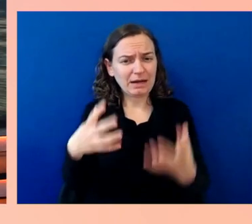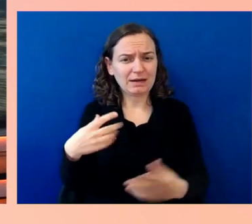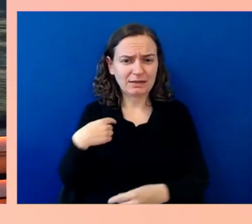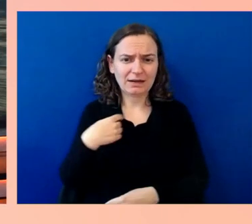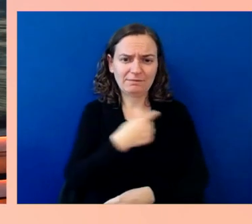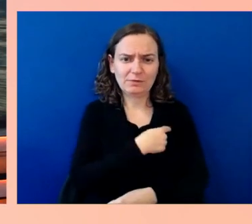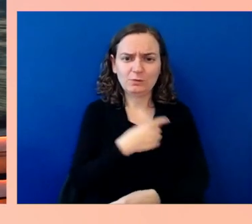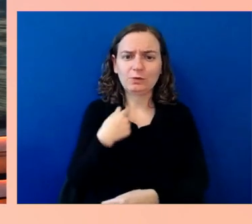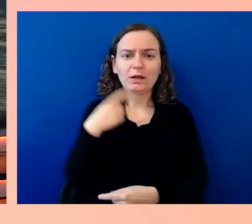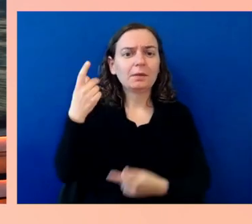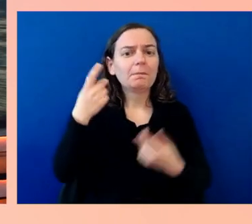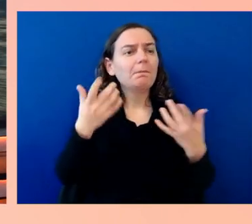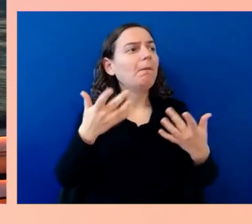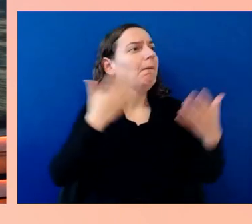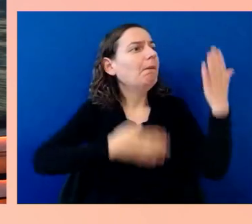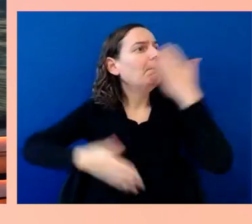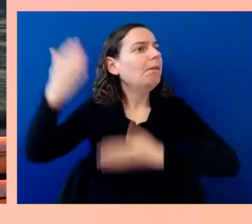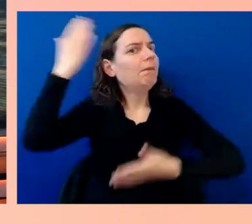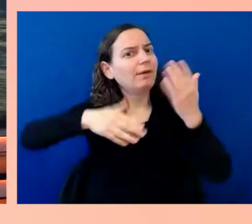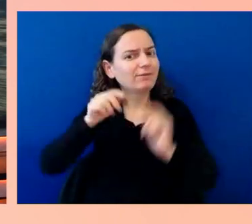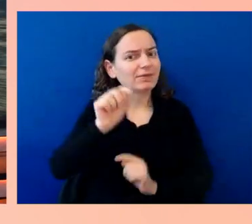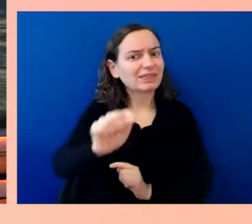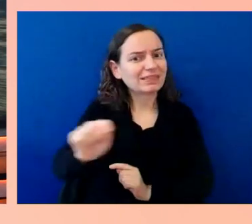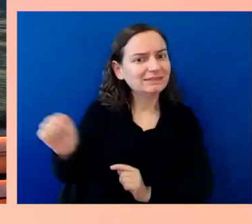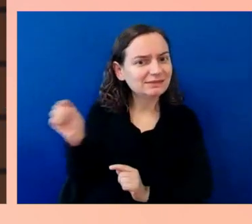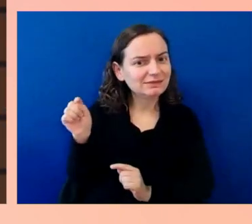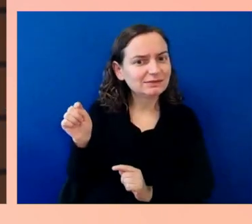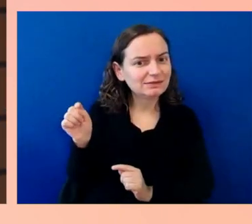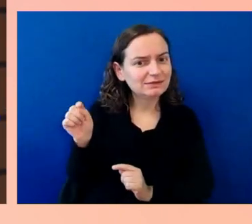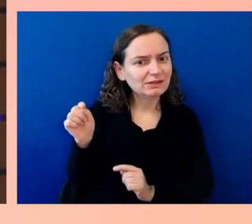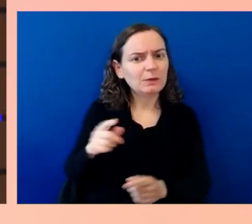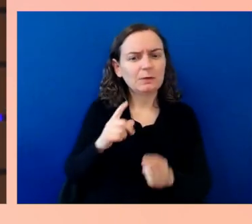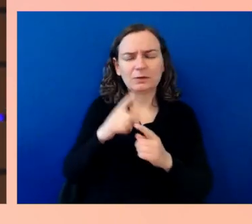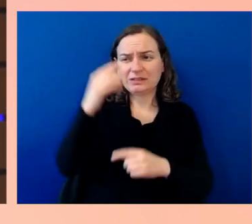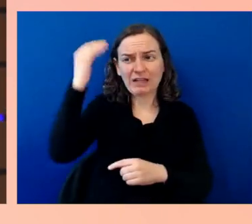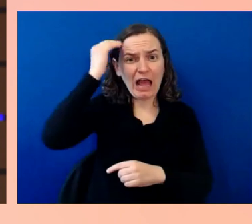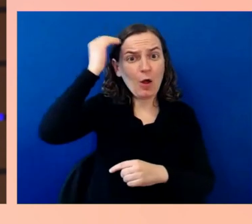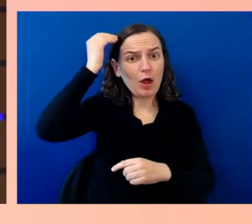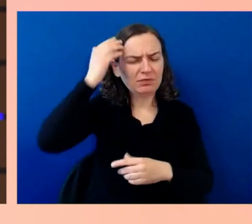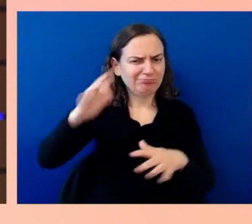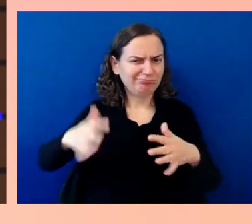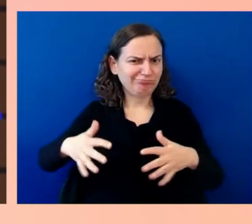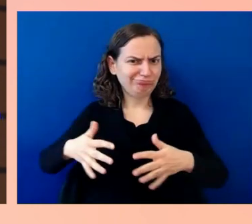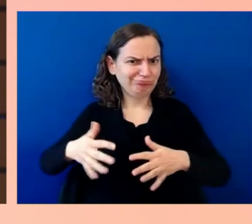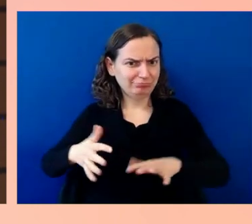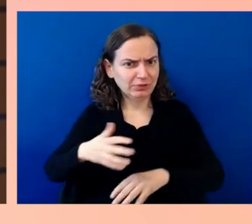in the evolution of getting good at this. Having people in that process all the way to the beginning, foundational.